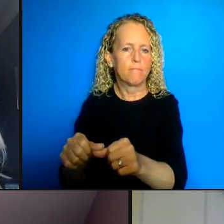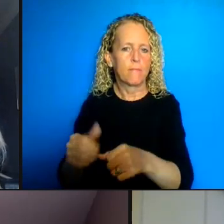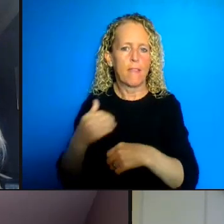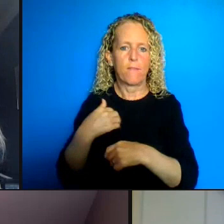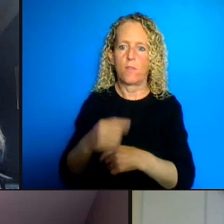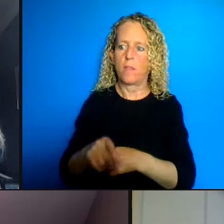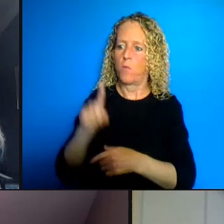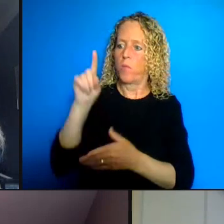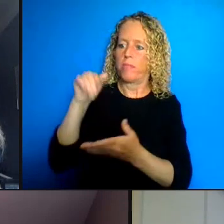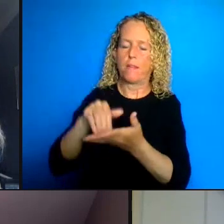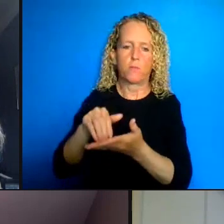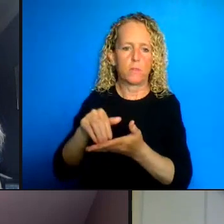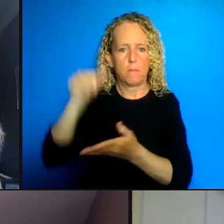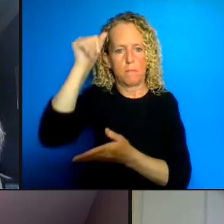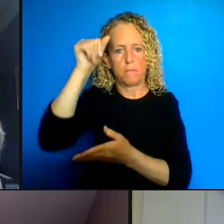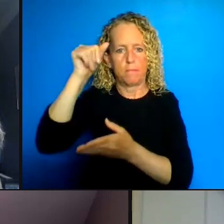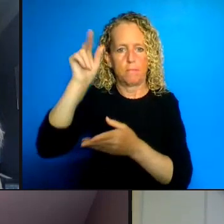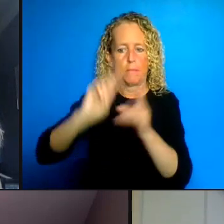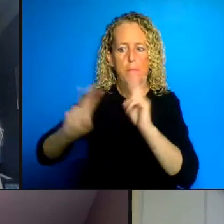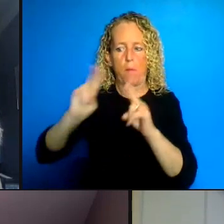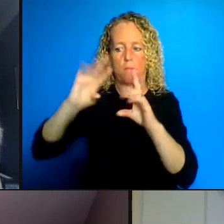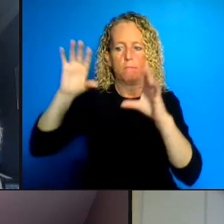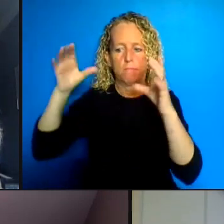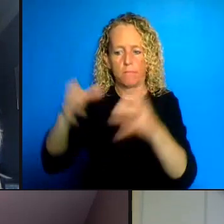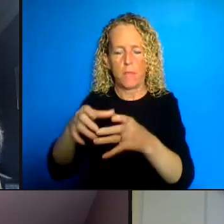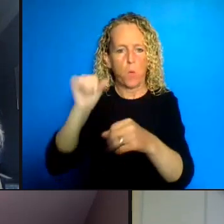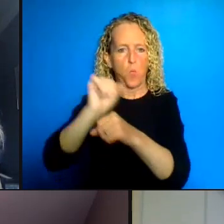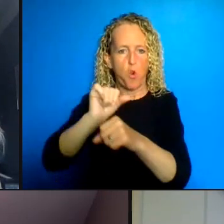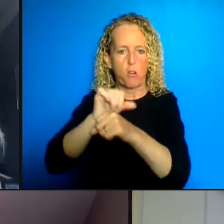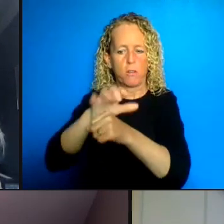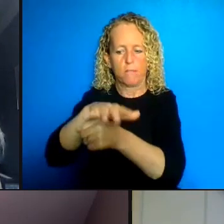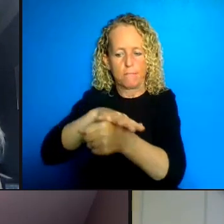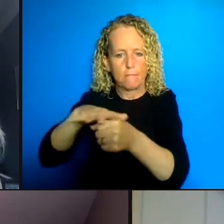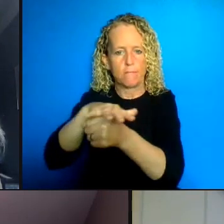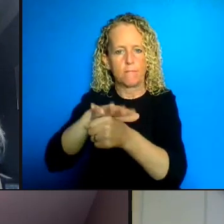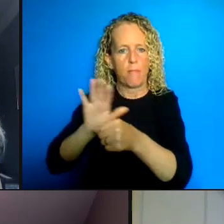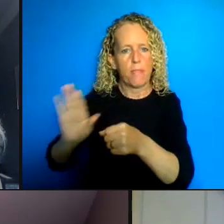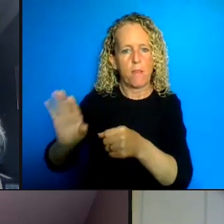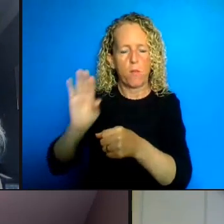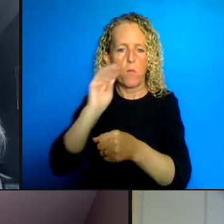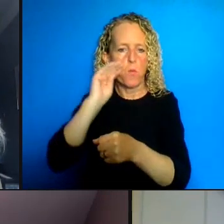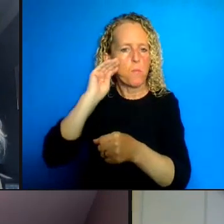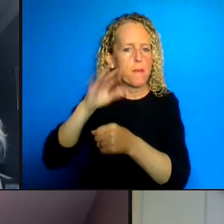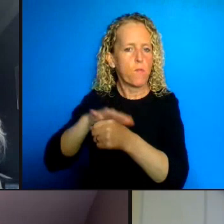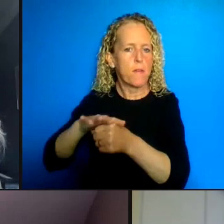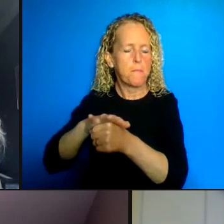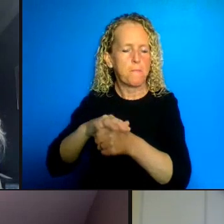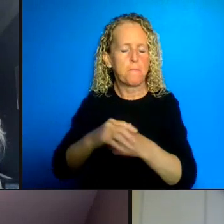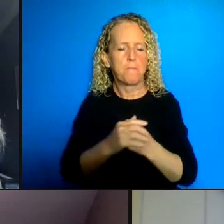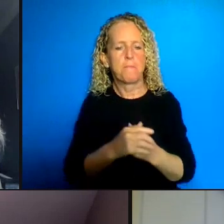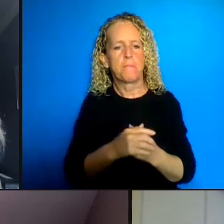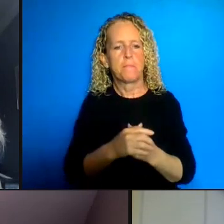local areas so structures that recognize these sorts of impact I think are very